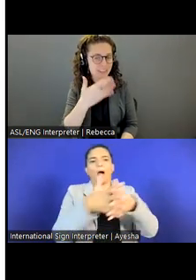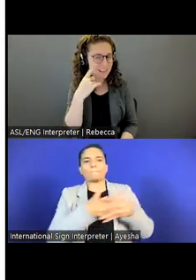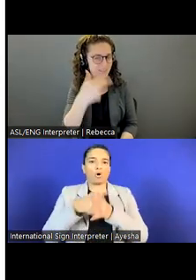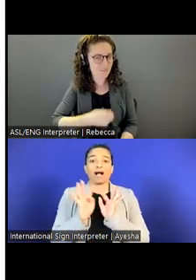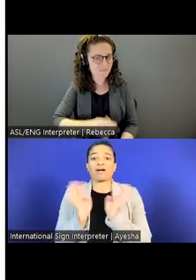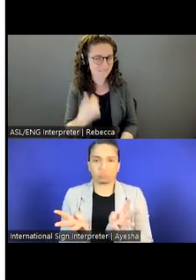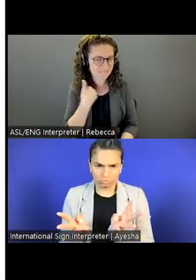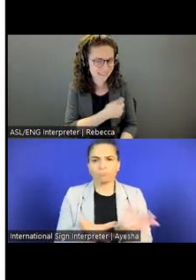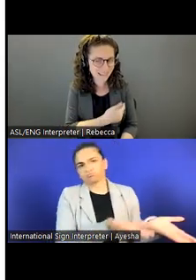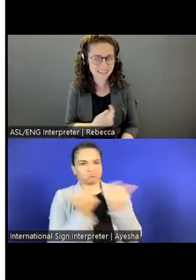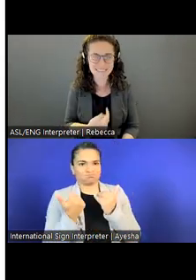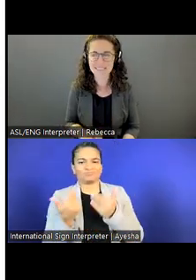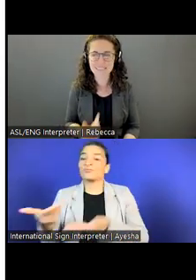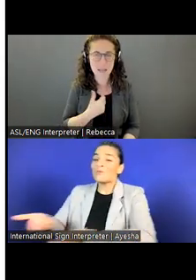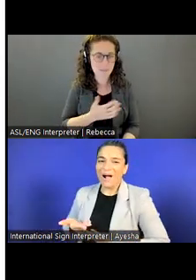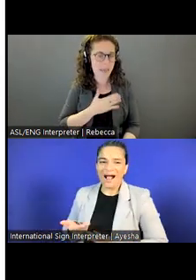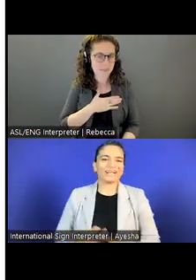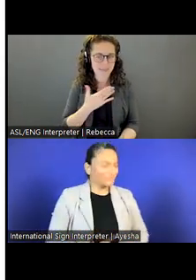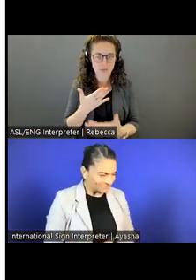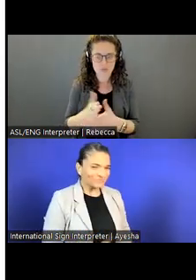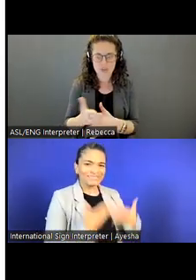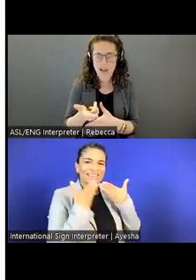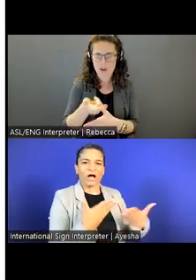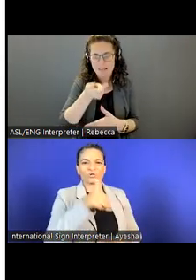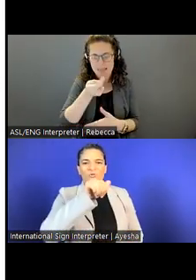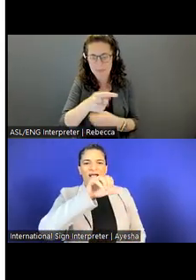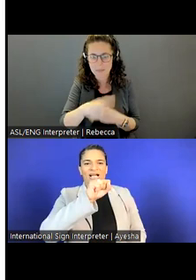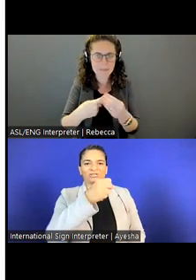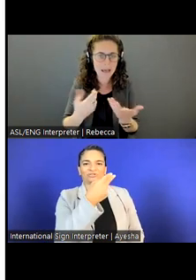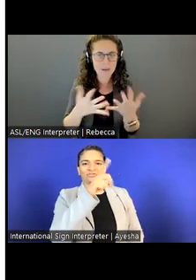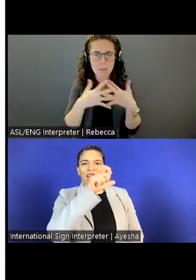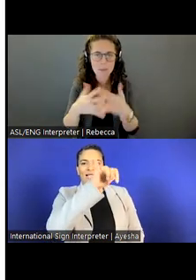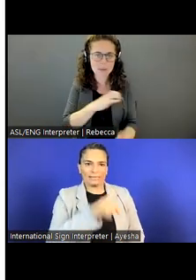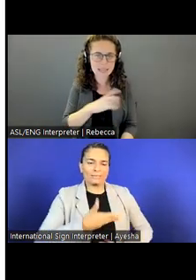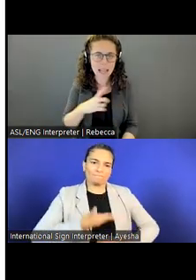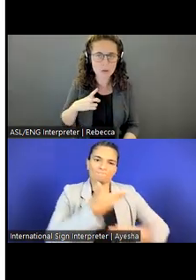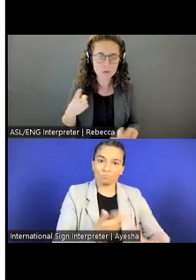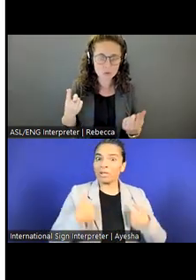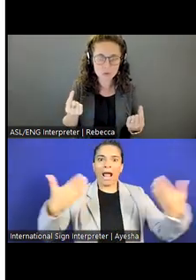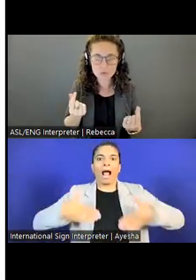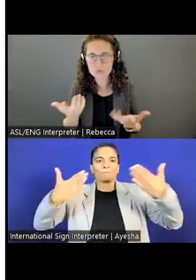I'm happy to be able to share a little bit about what American Councils does, and opportunities